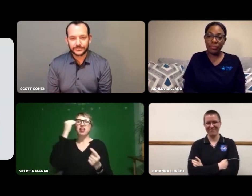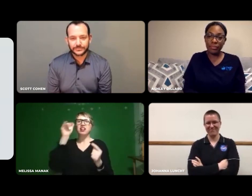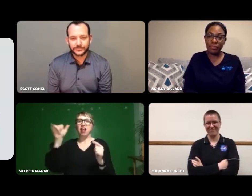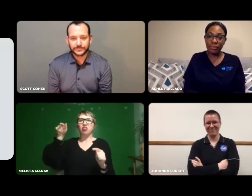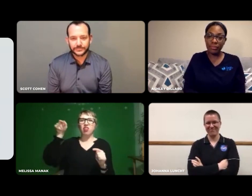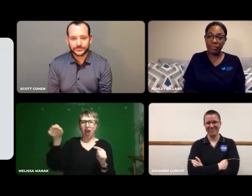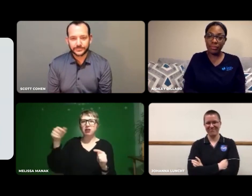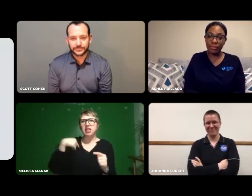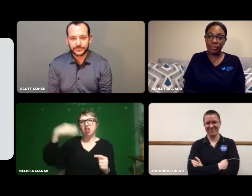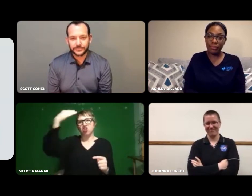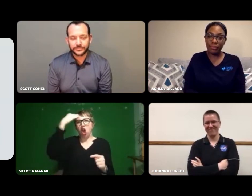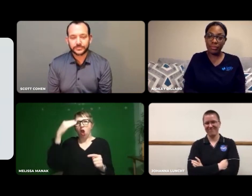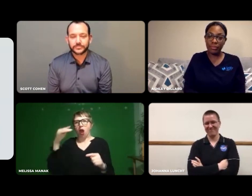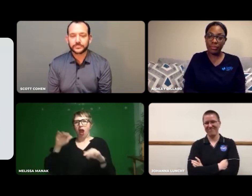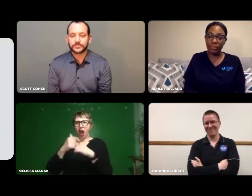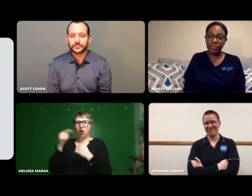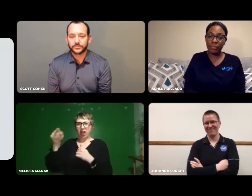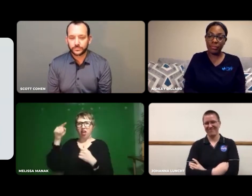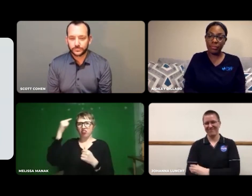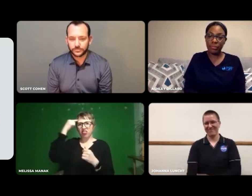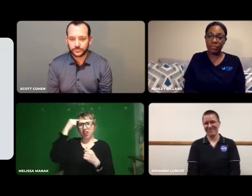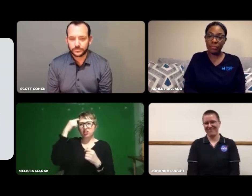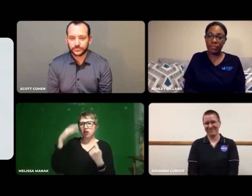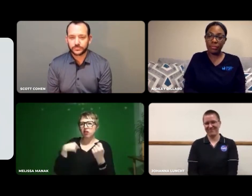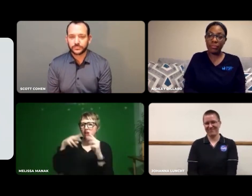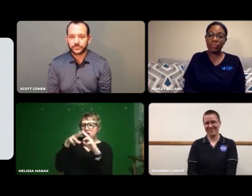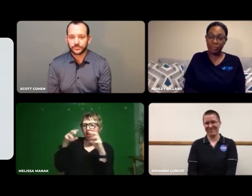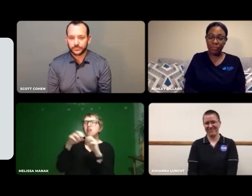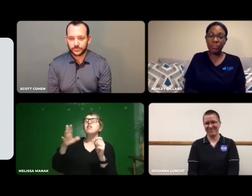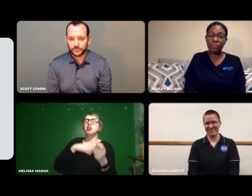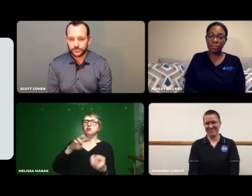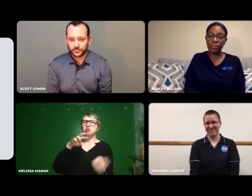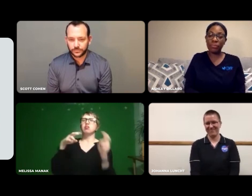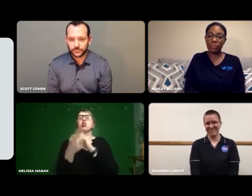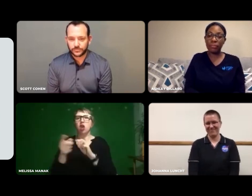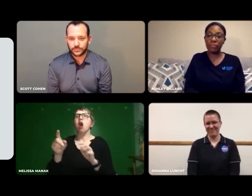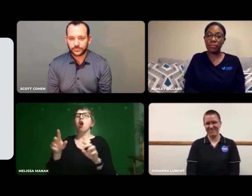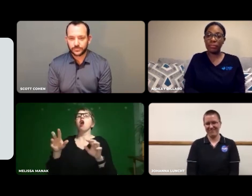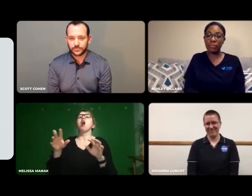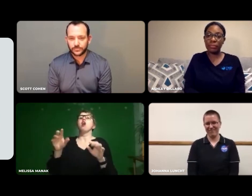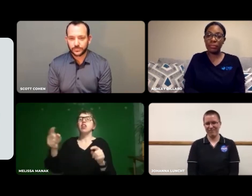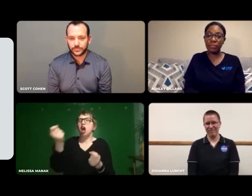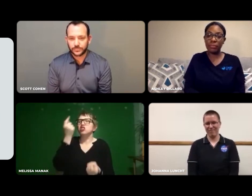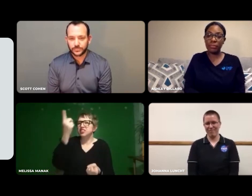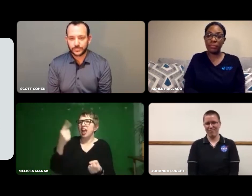I try to think like men. I know how they think. I'll analyze it, turn it around, and give it back to them.